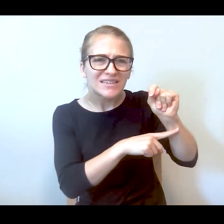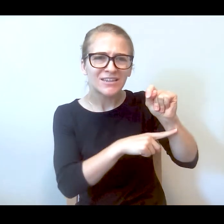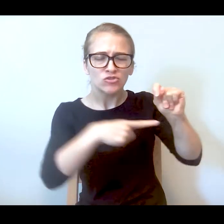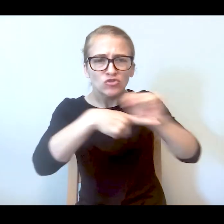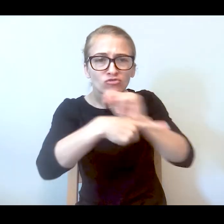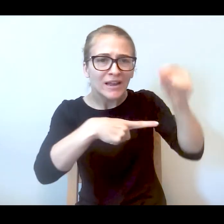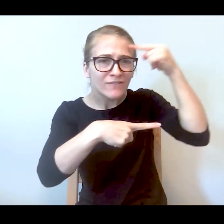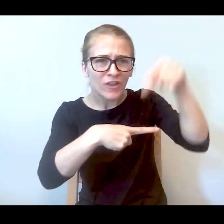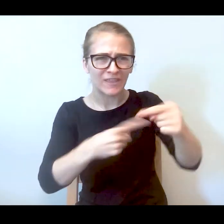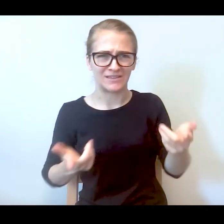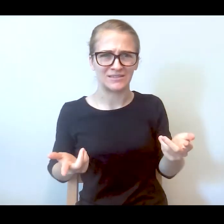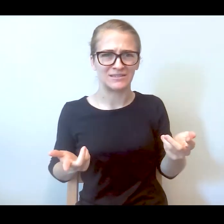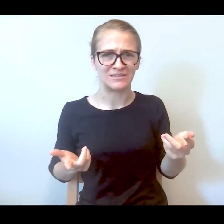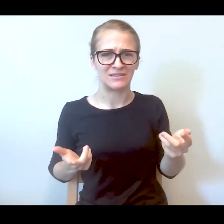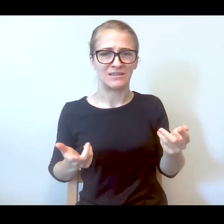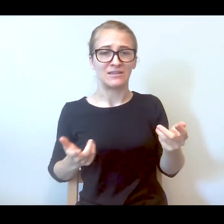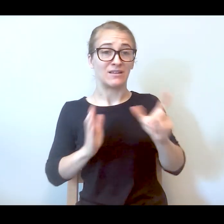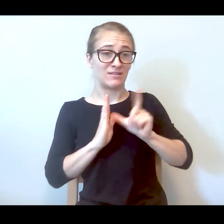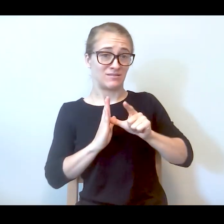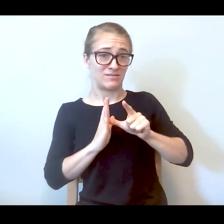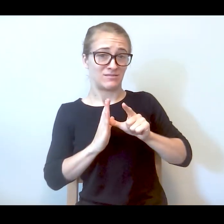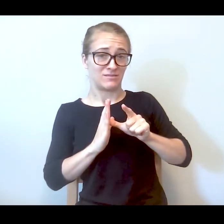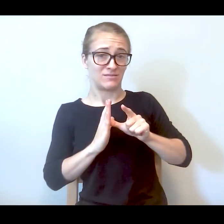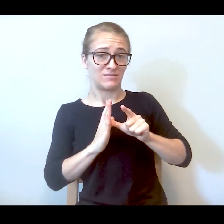So not too long after, they had trucks pull up, like